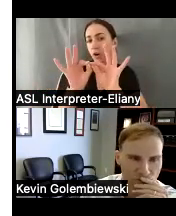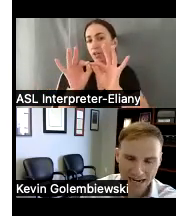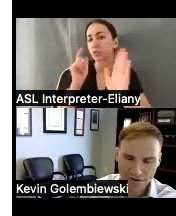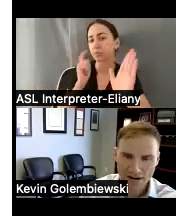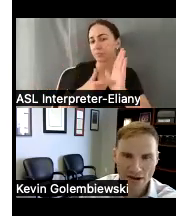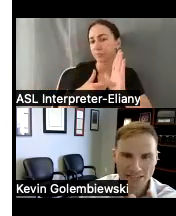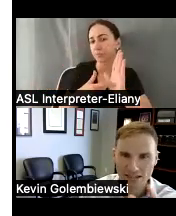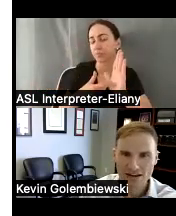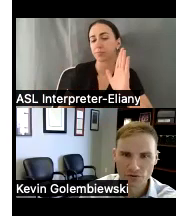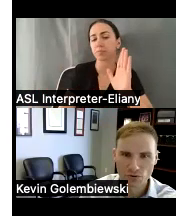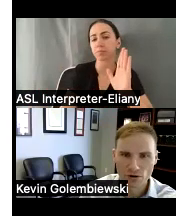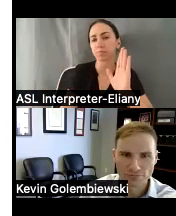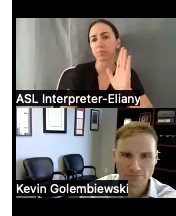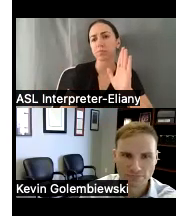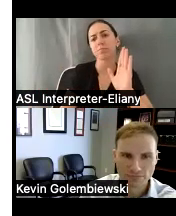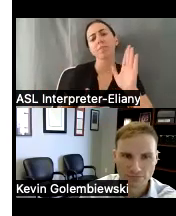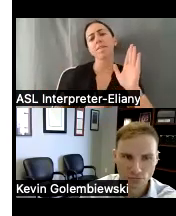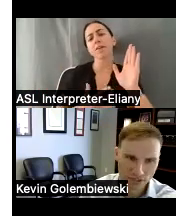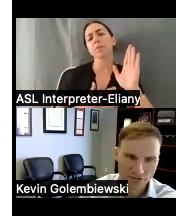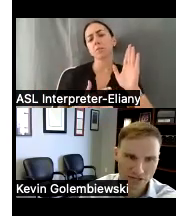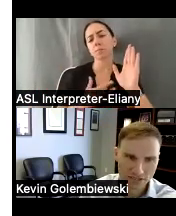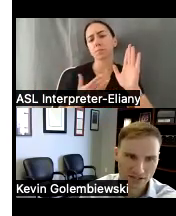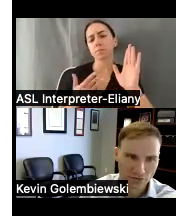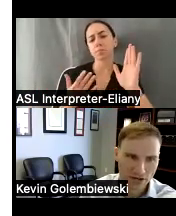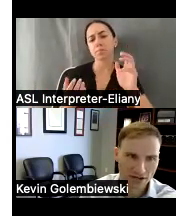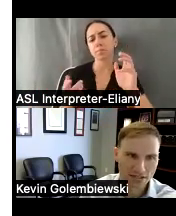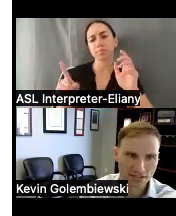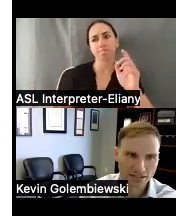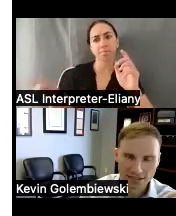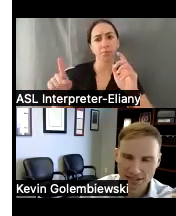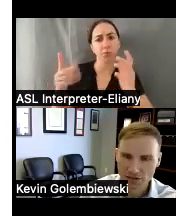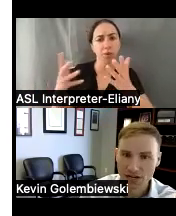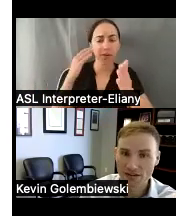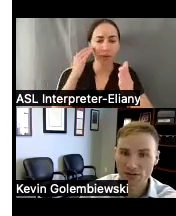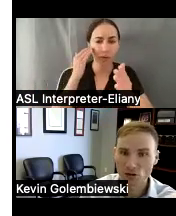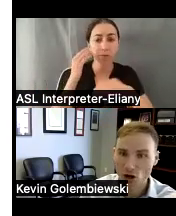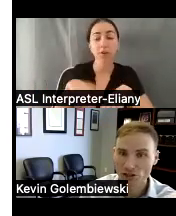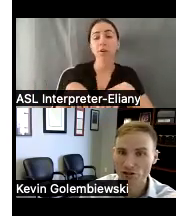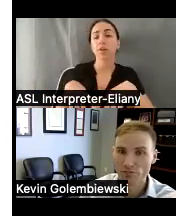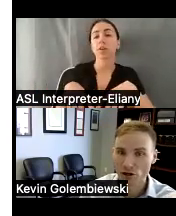and I imagine a lot of you all live this and recognize this that you can have laws on the